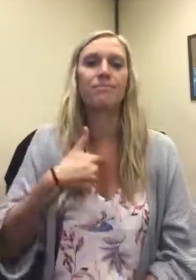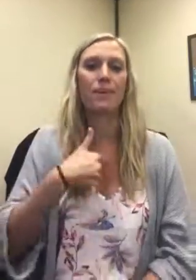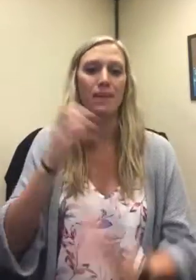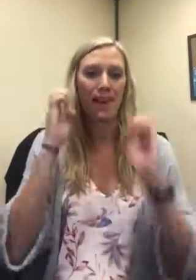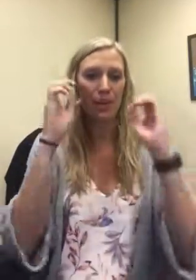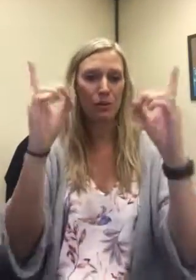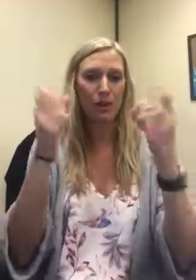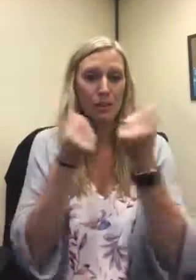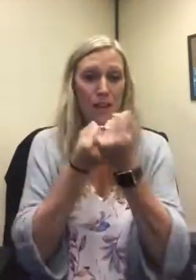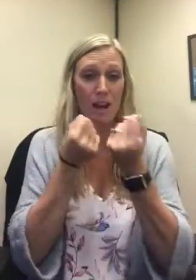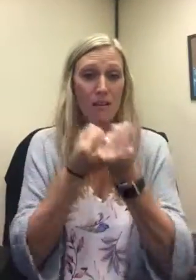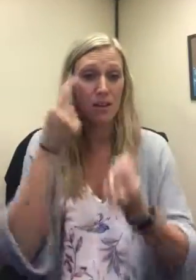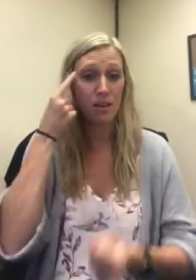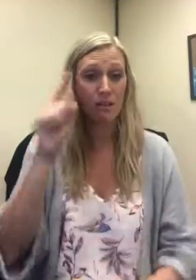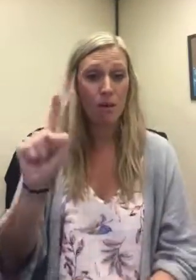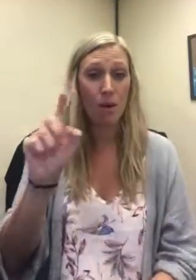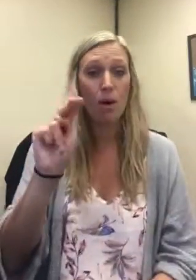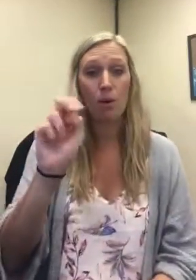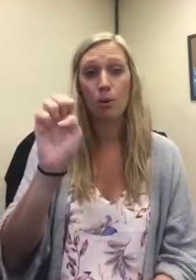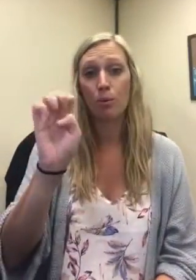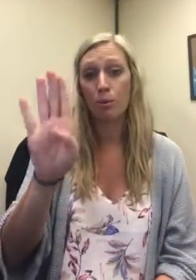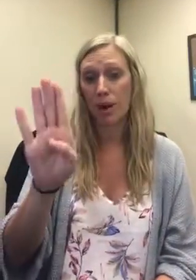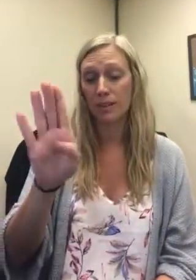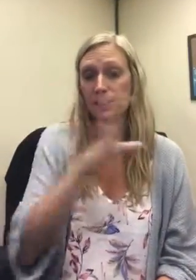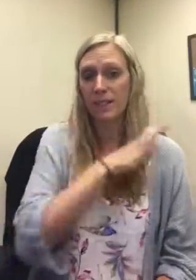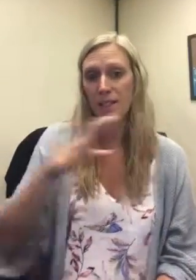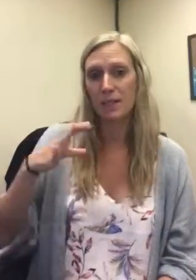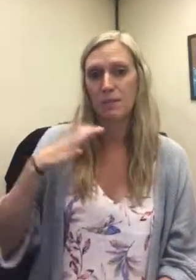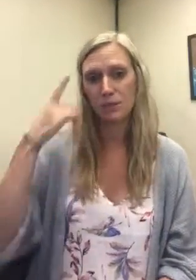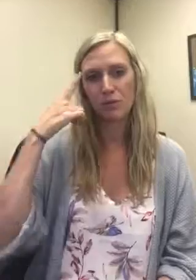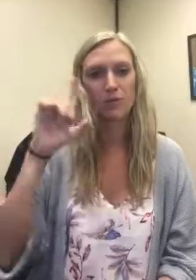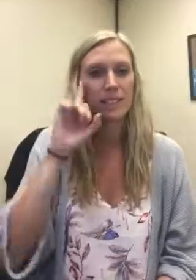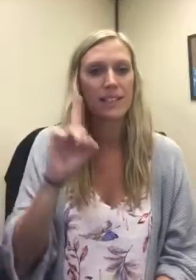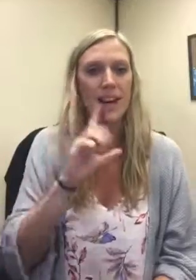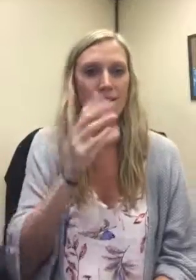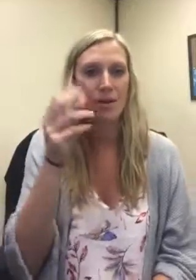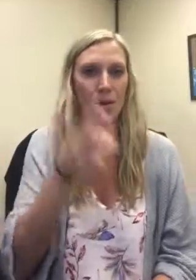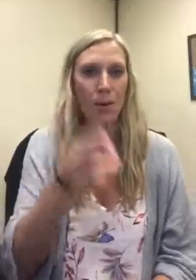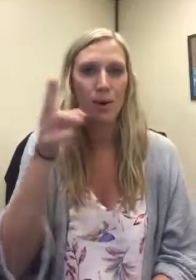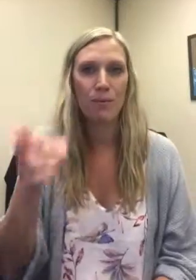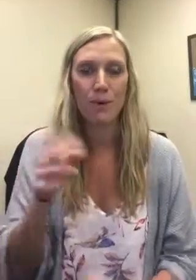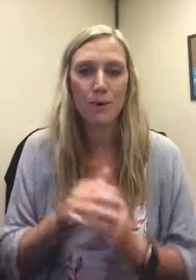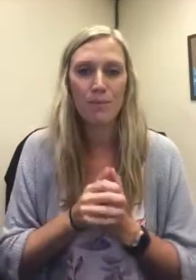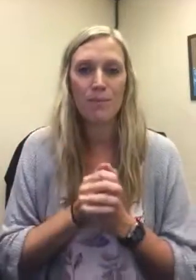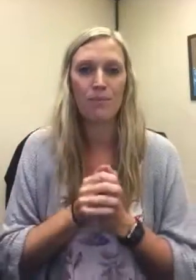I am the Education Advocate for the Nebraska Commission for the Deaf & Hard of Hearing